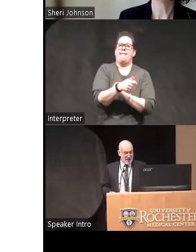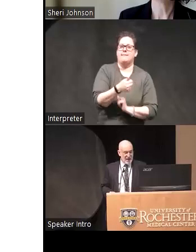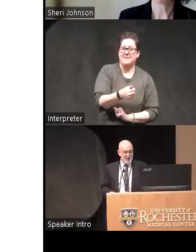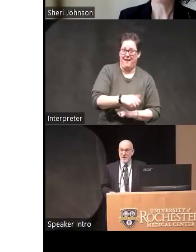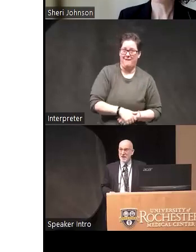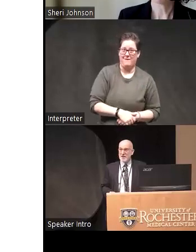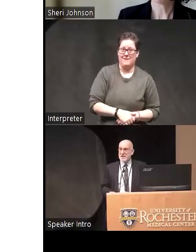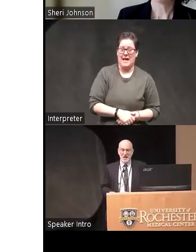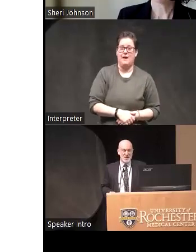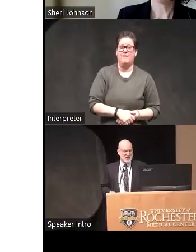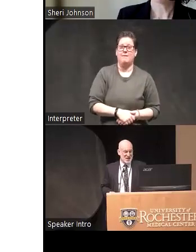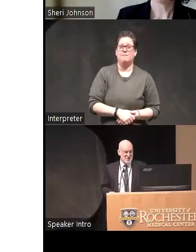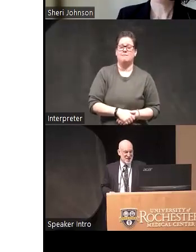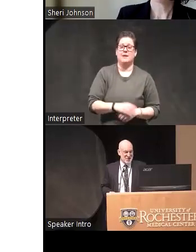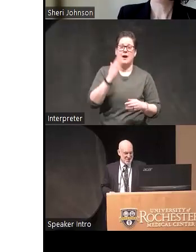and yes that is the end of that question